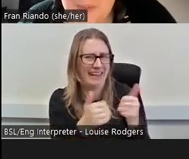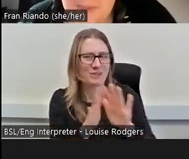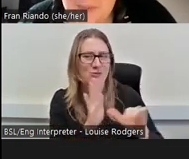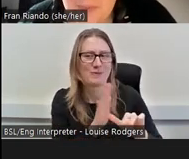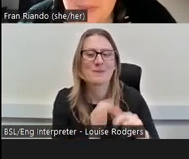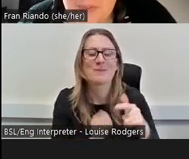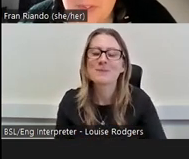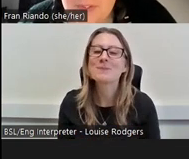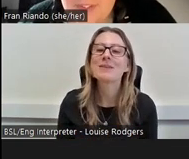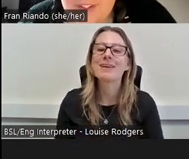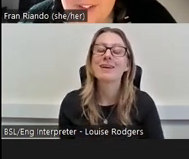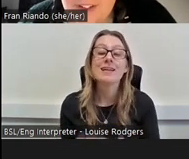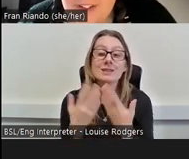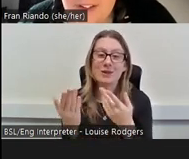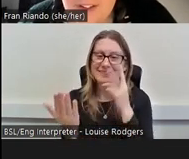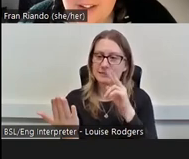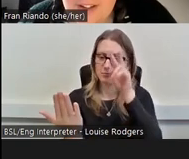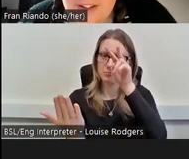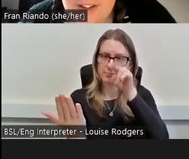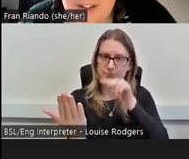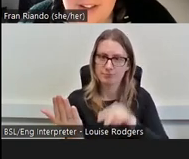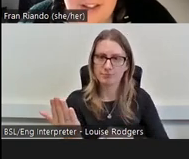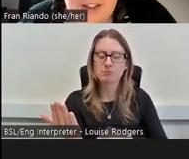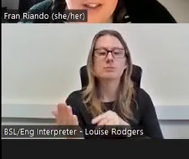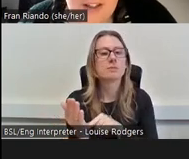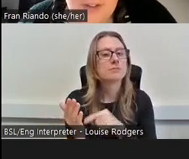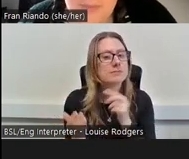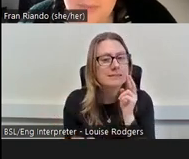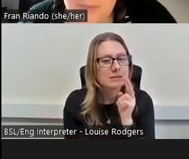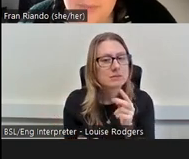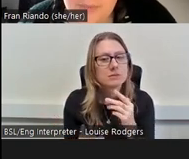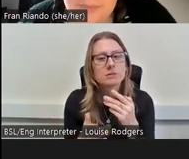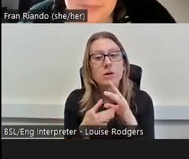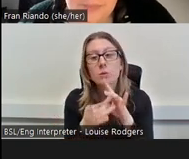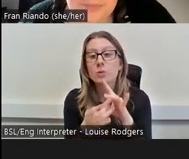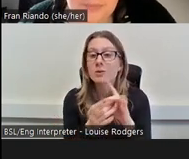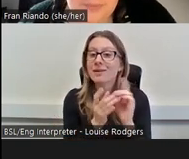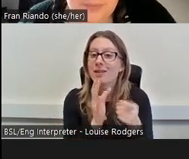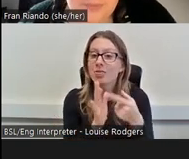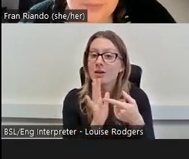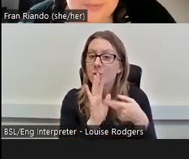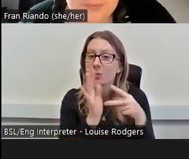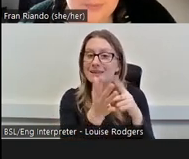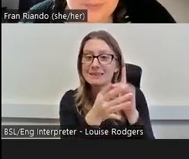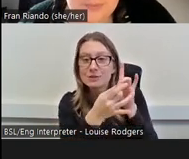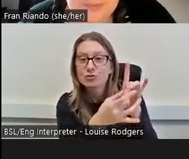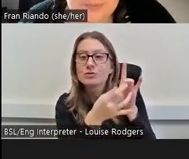so as we go down let's see ‘working with other organisations that emphasise language and cultural